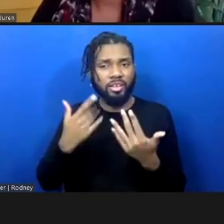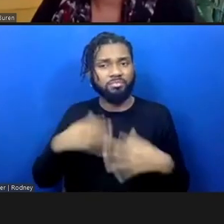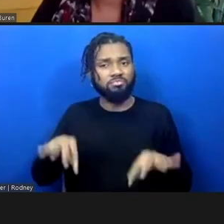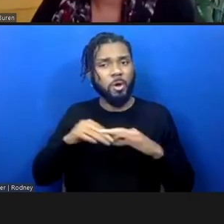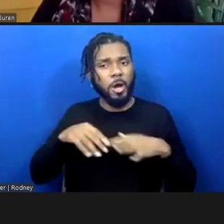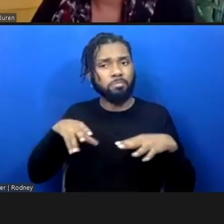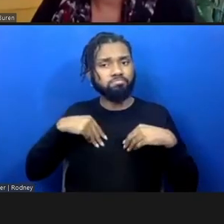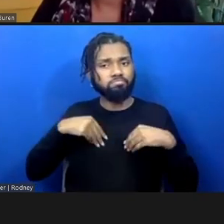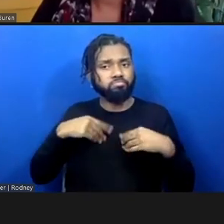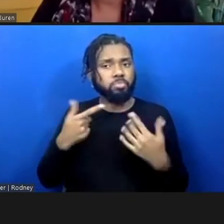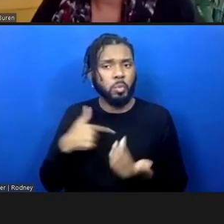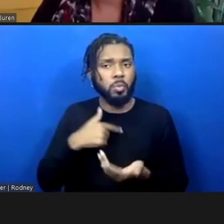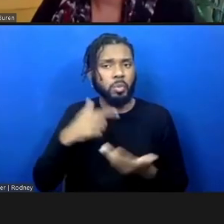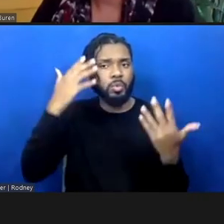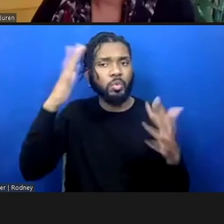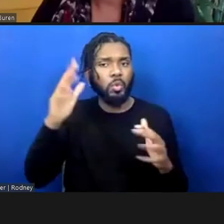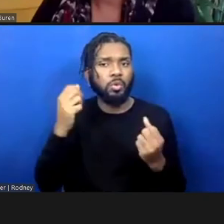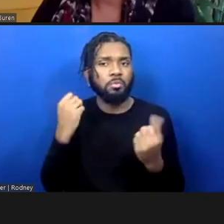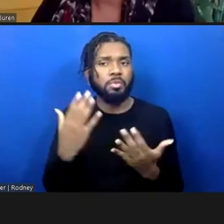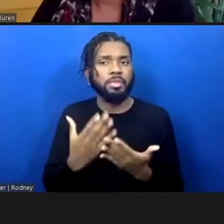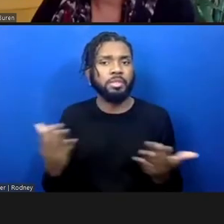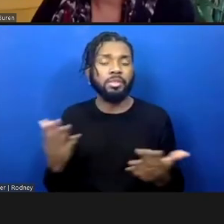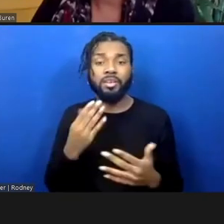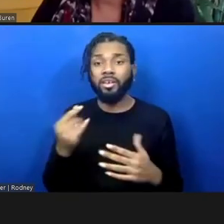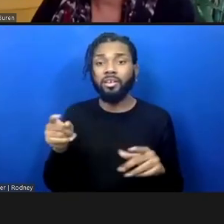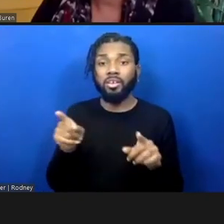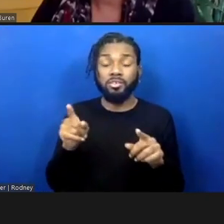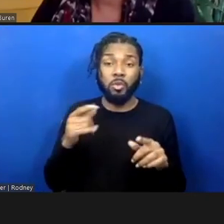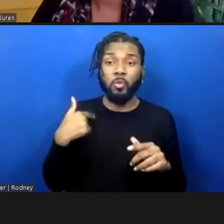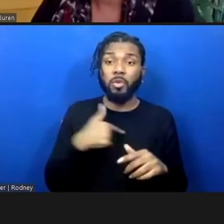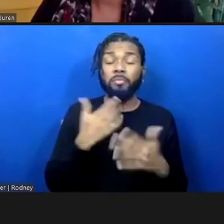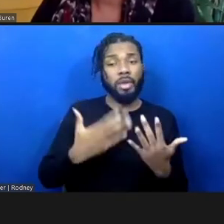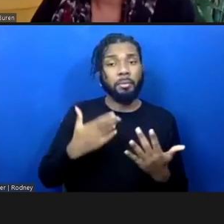things that we could be supporting that sound good on paper, or that sound like